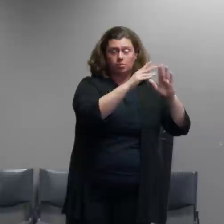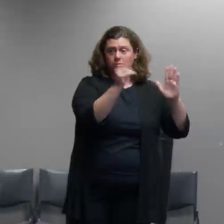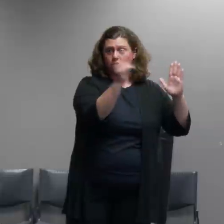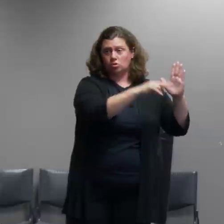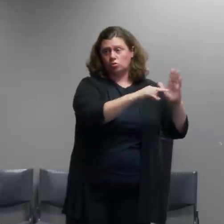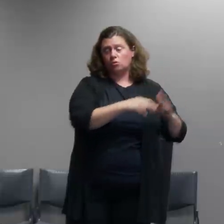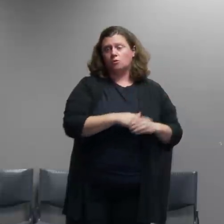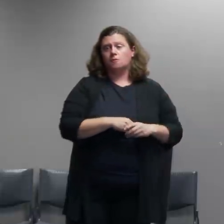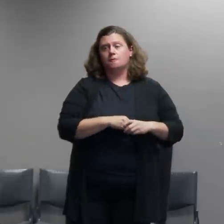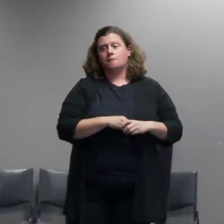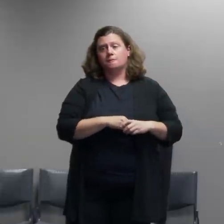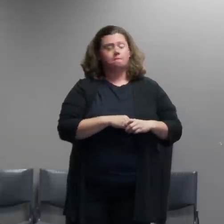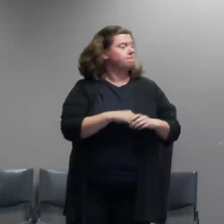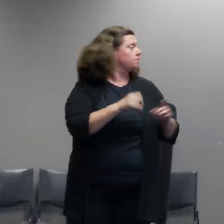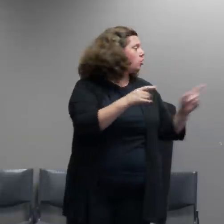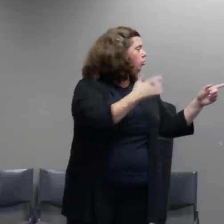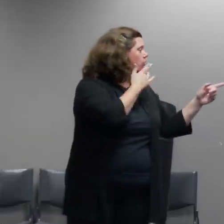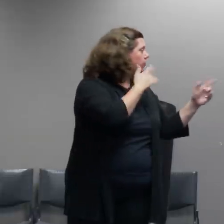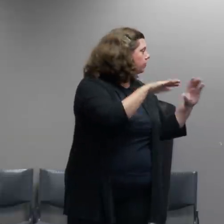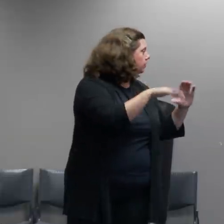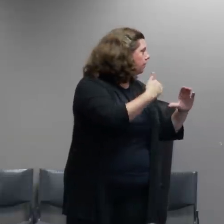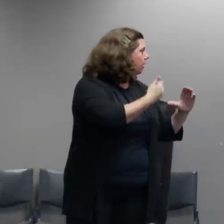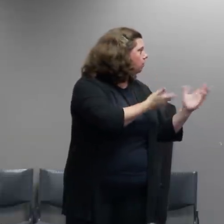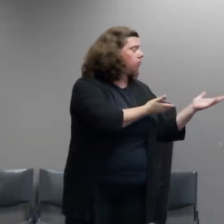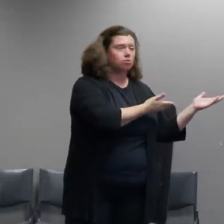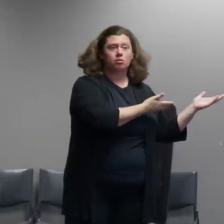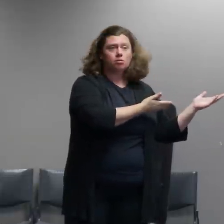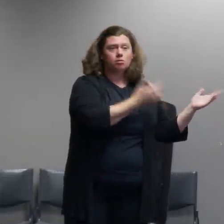and we can get it to you and it's in our policies it's in our